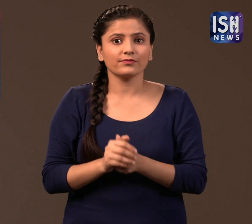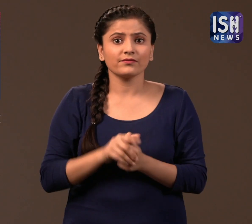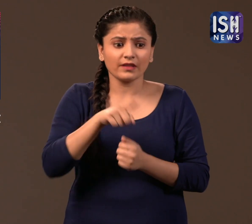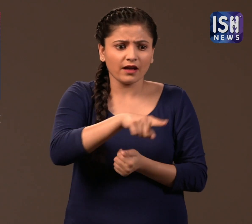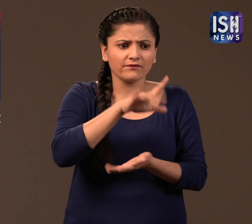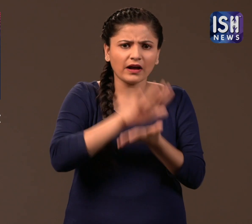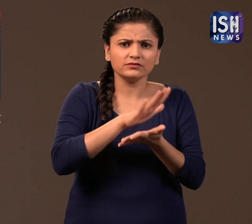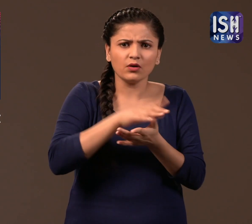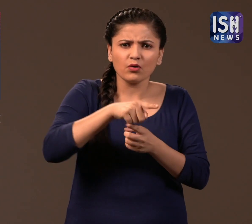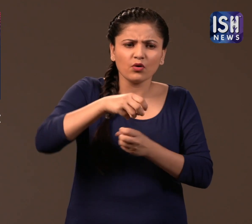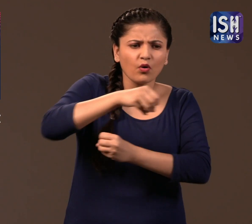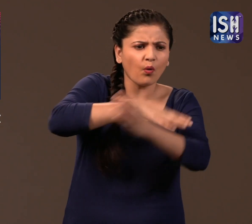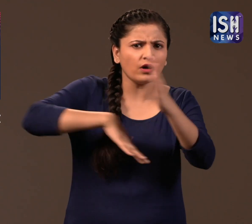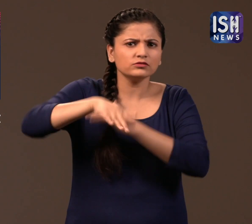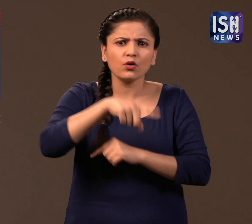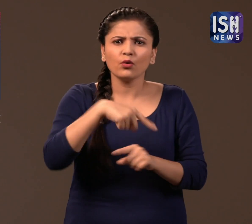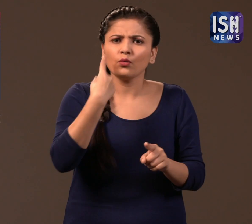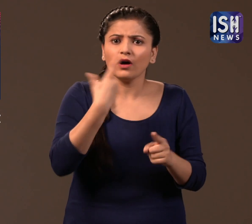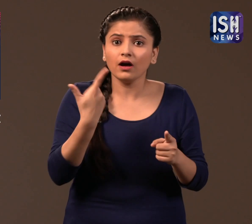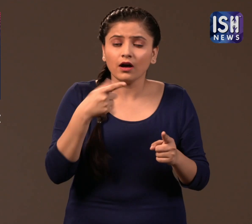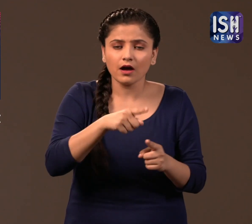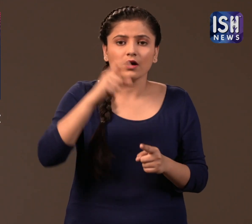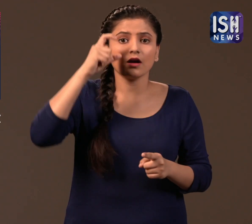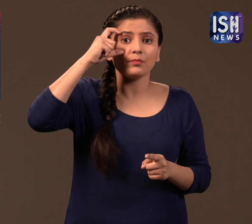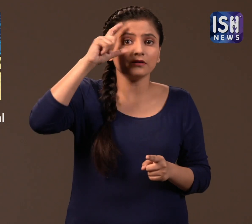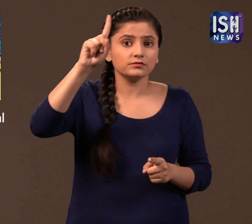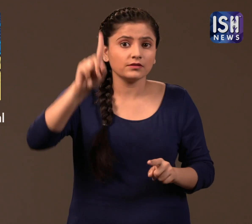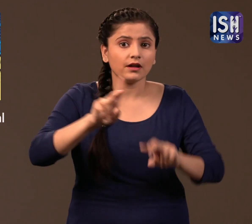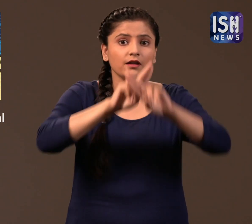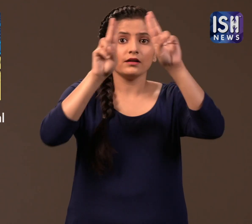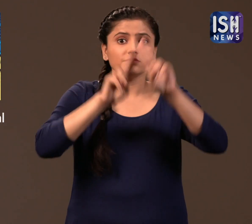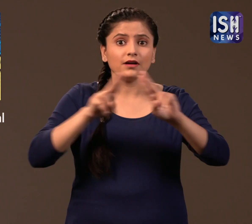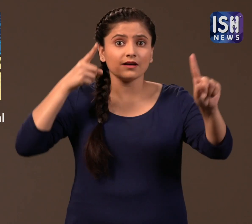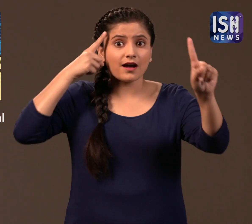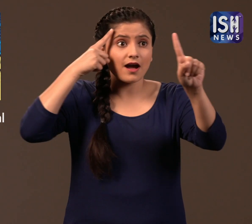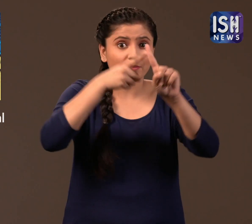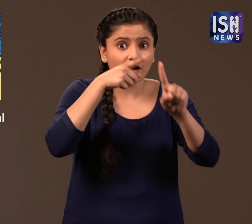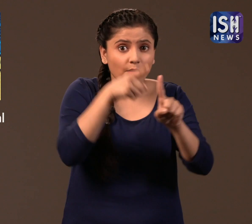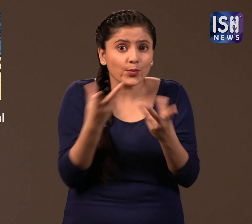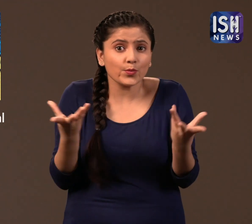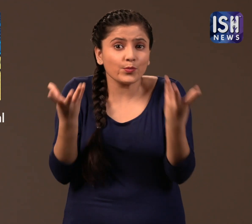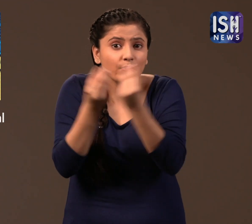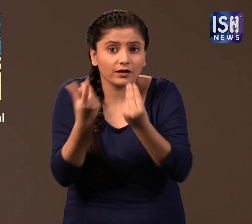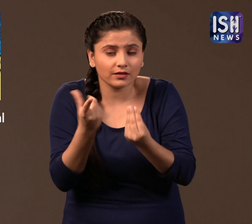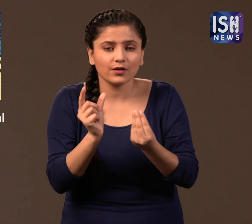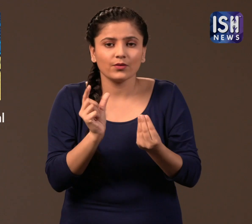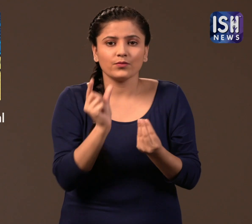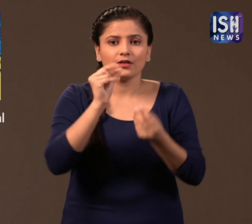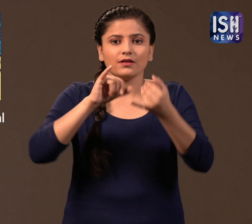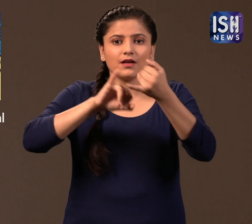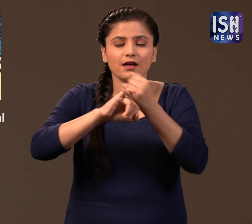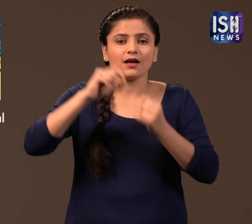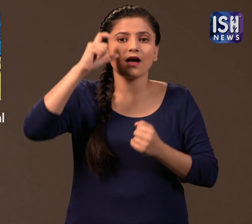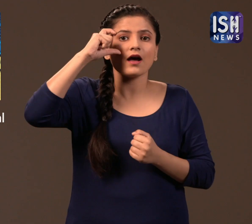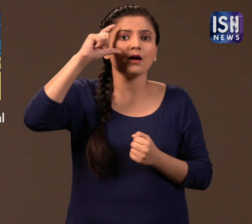This Festival has been organized by the Dr Ambedkar International Mission. They are a part of the US Ambedkarite,